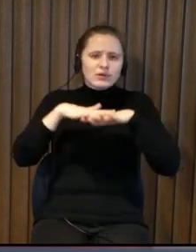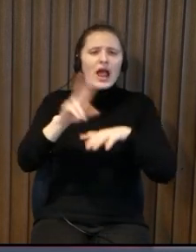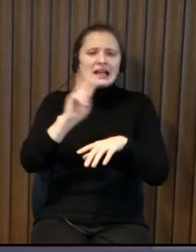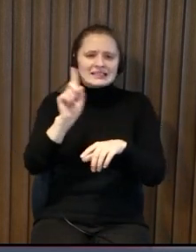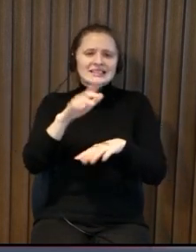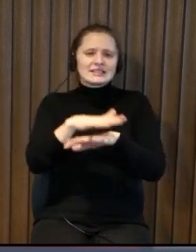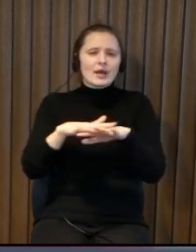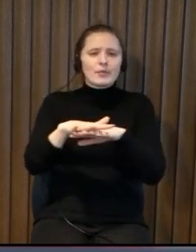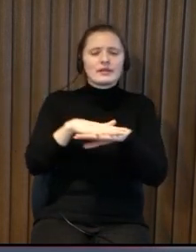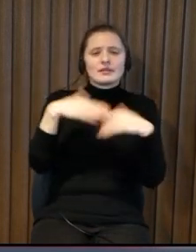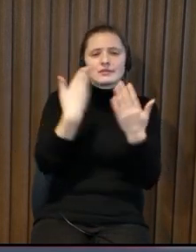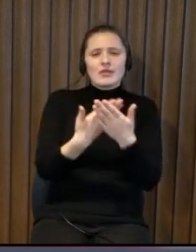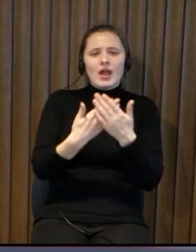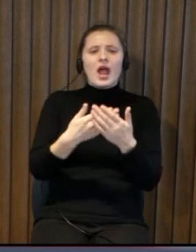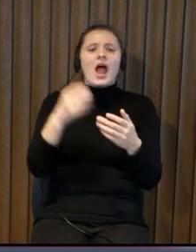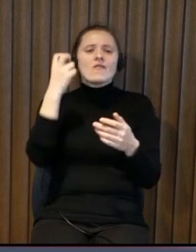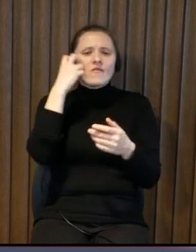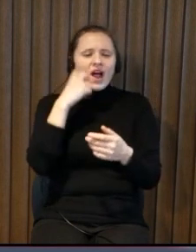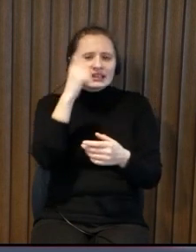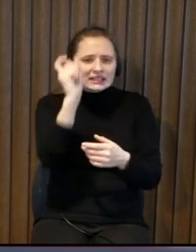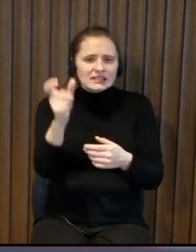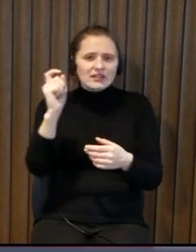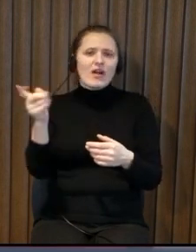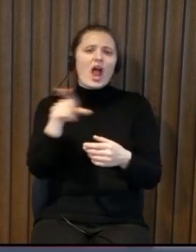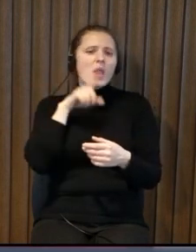the public gathers together for the song and dance festival